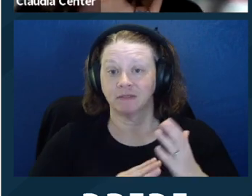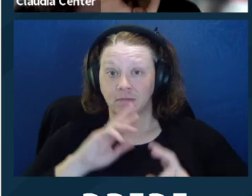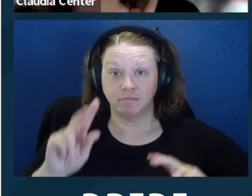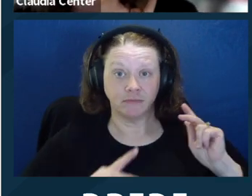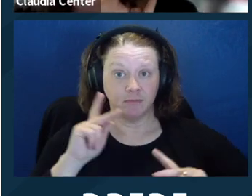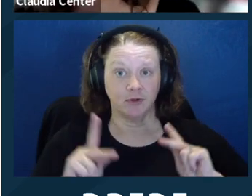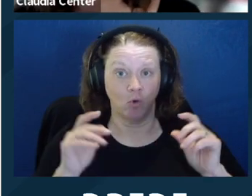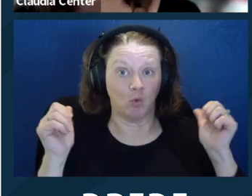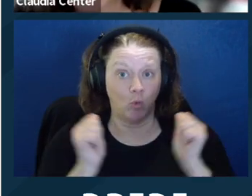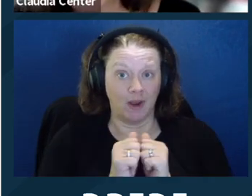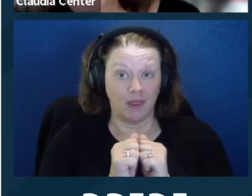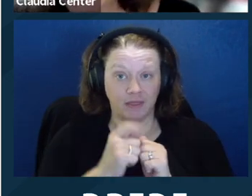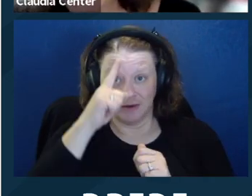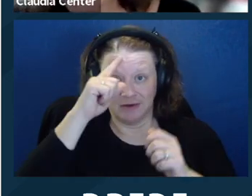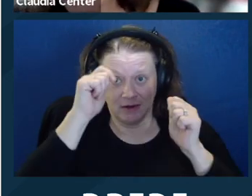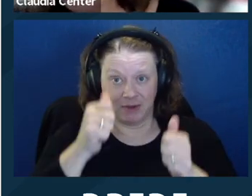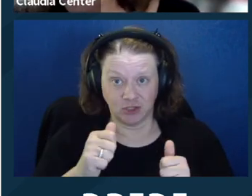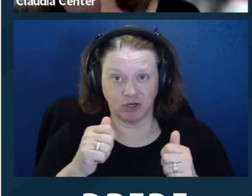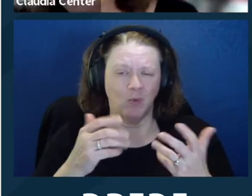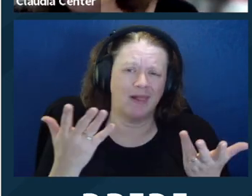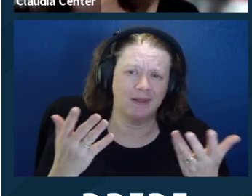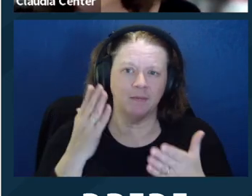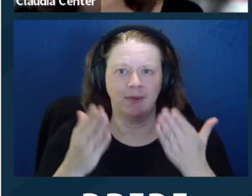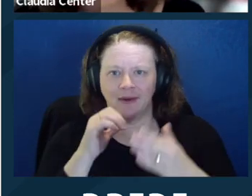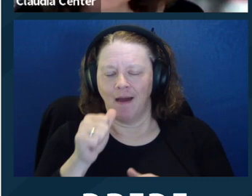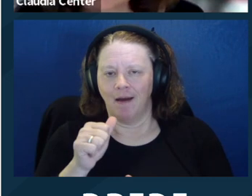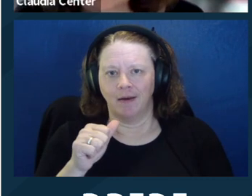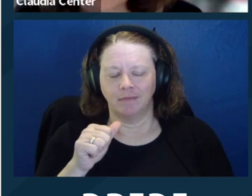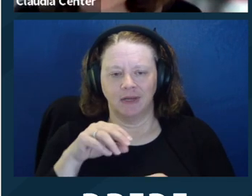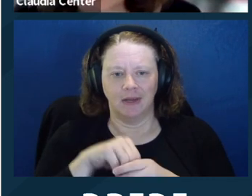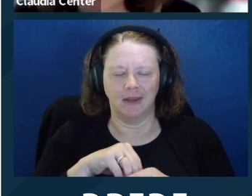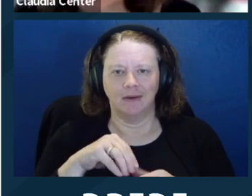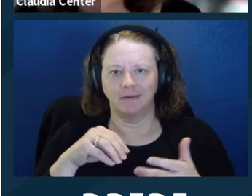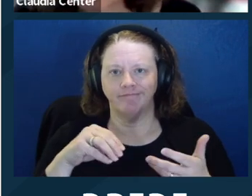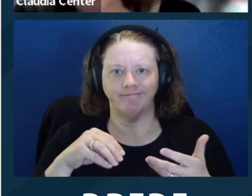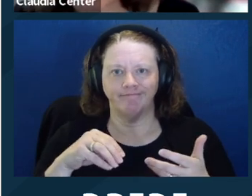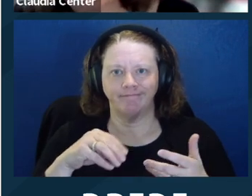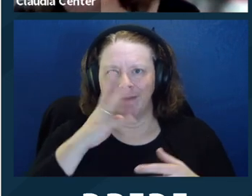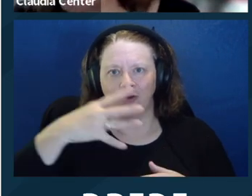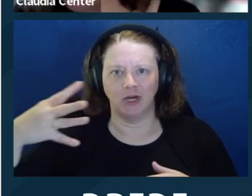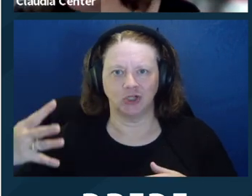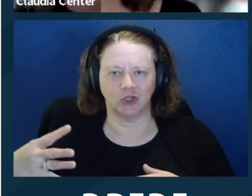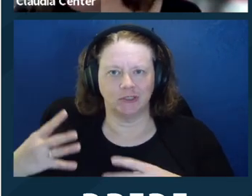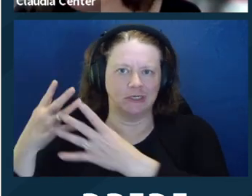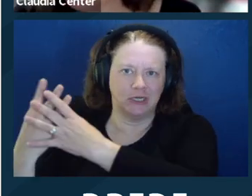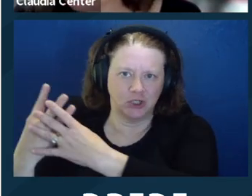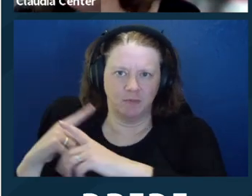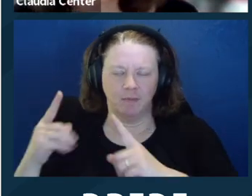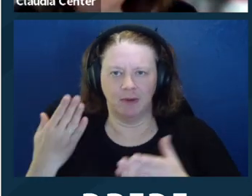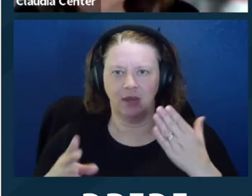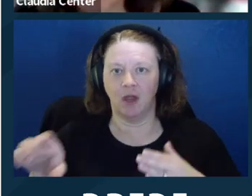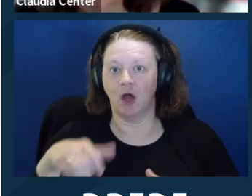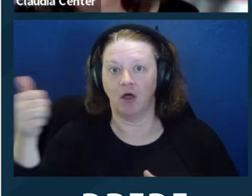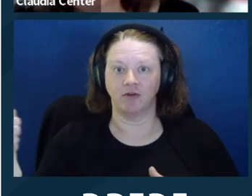Rule 1.14. You know, some people with dementia may ‑‑ well, maybe not in immigration